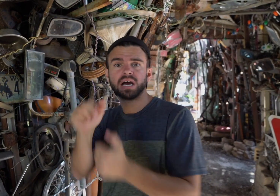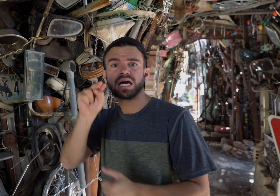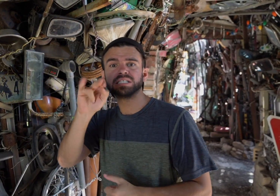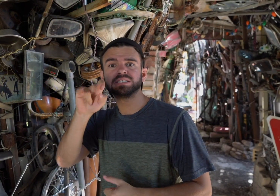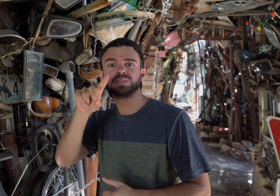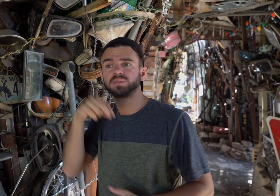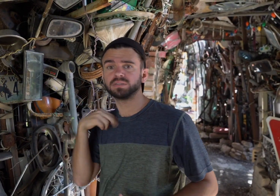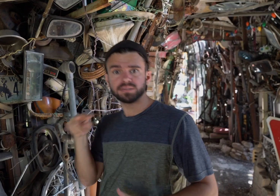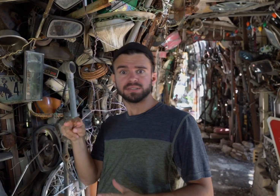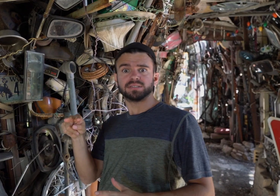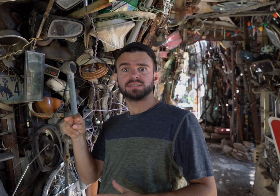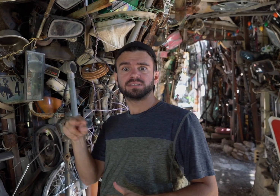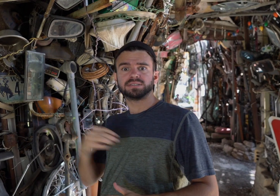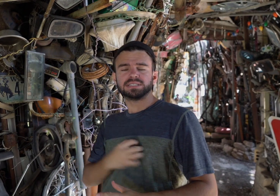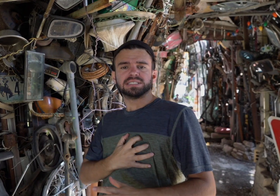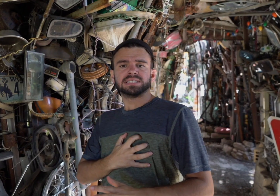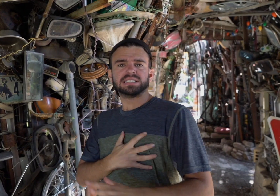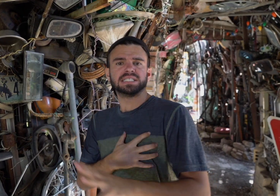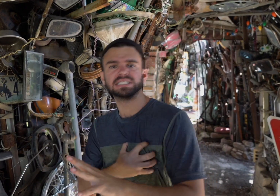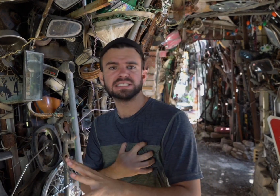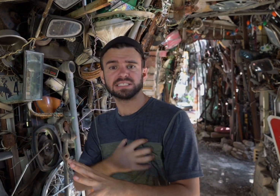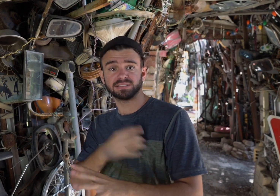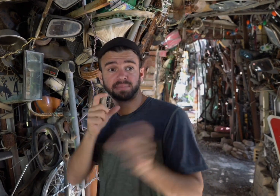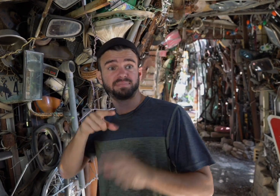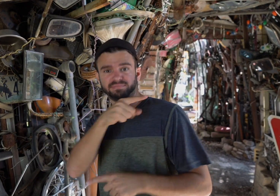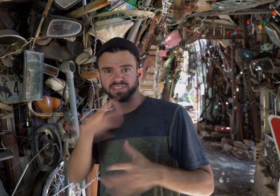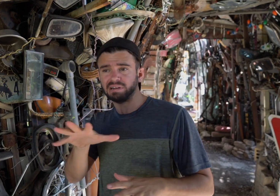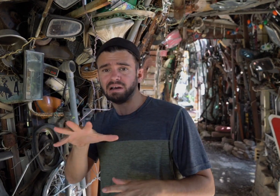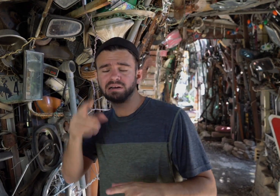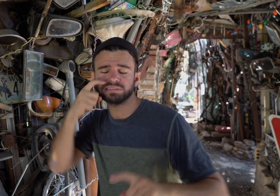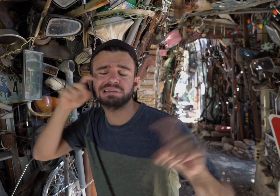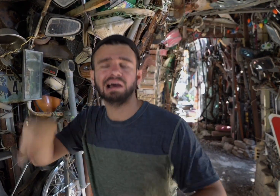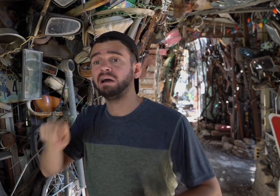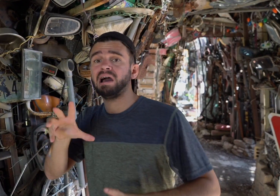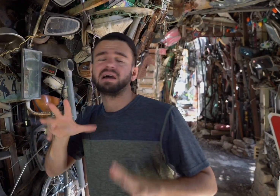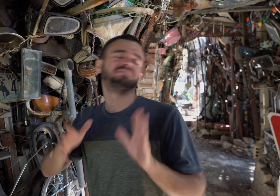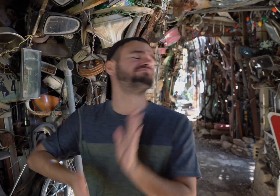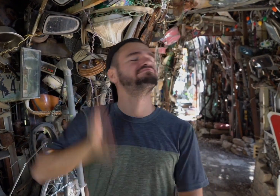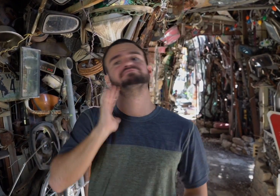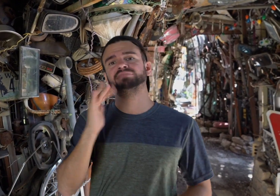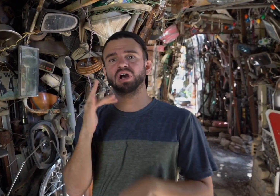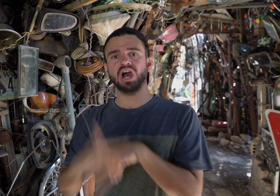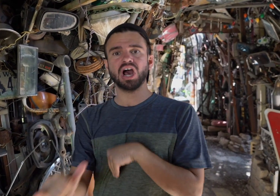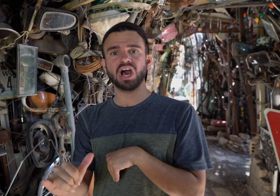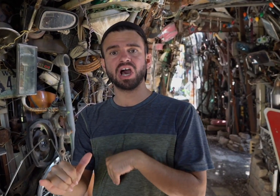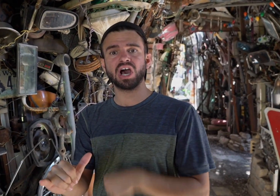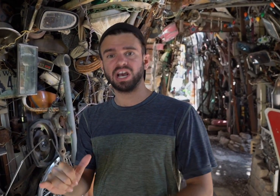Nintendo! It has ached my heart. In the article, it says some people came here and cried over some junks they saw.